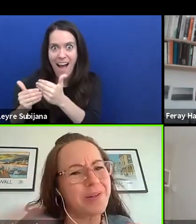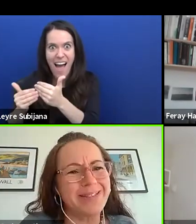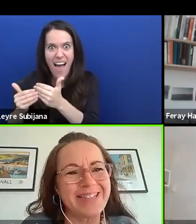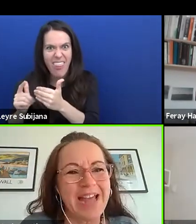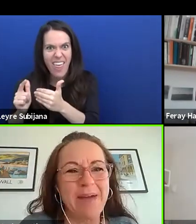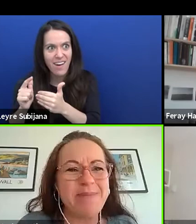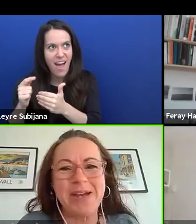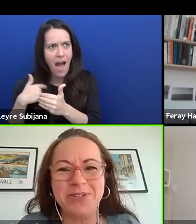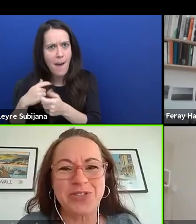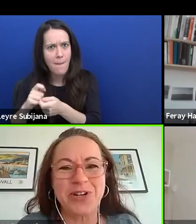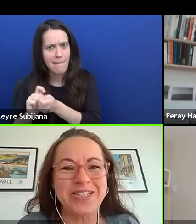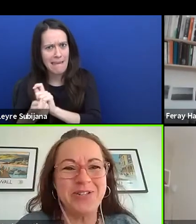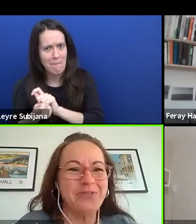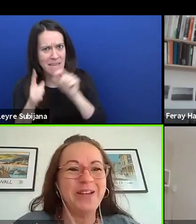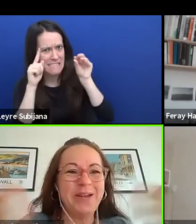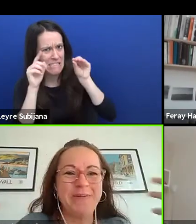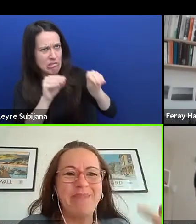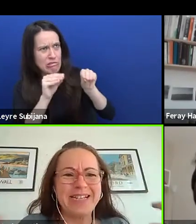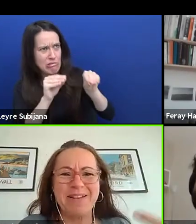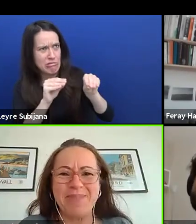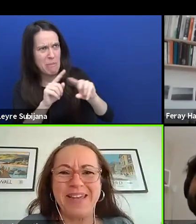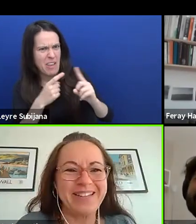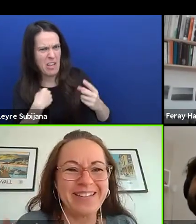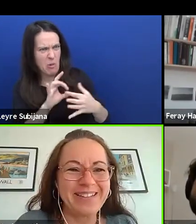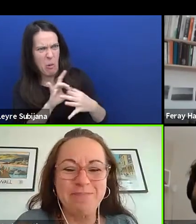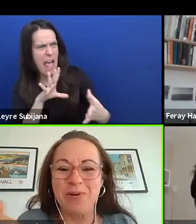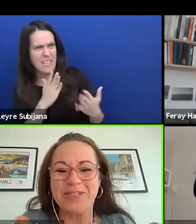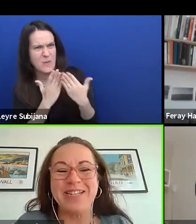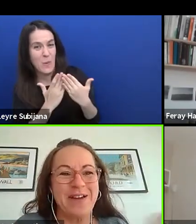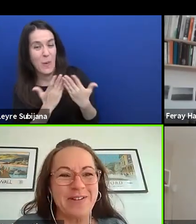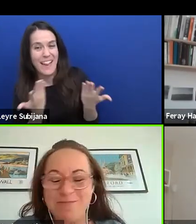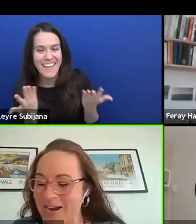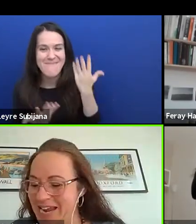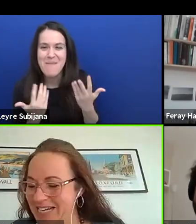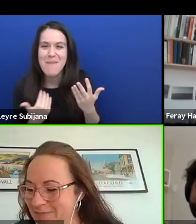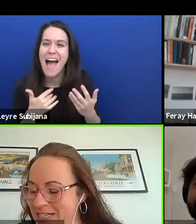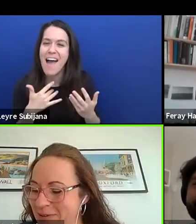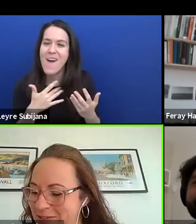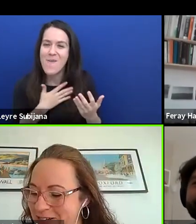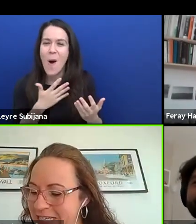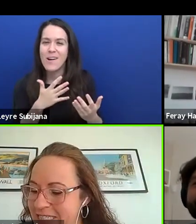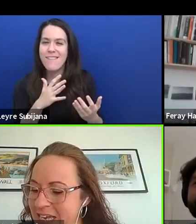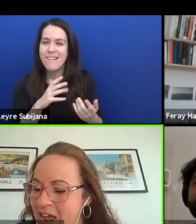but maybe I was trying to make something positive out of my negative experiences.